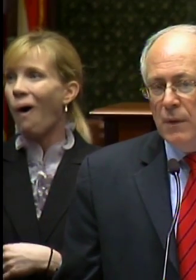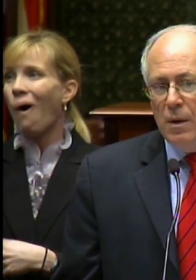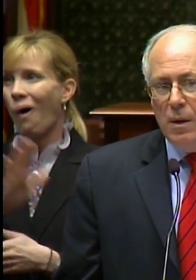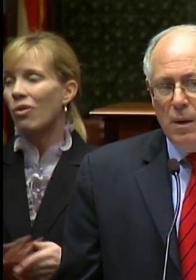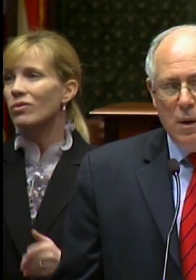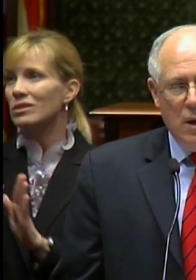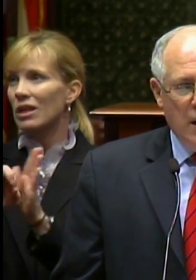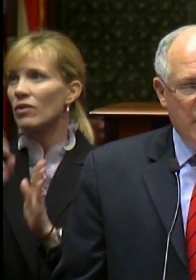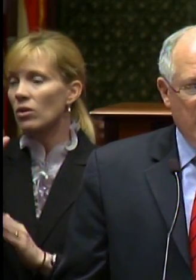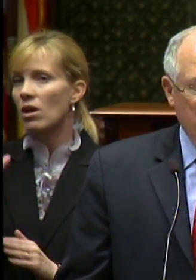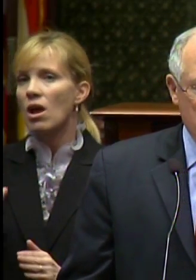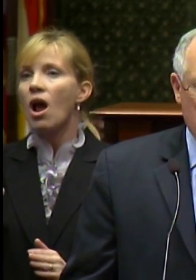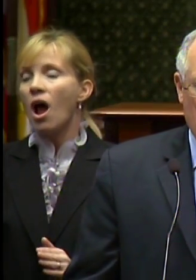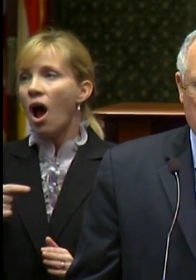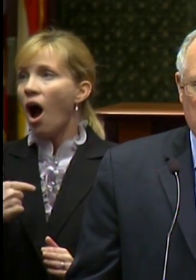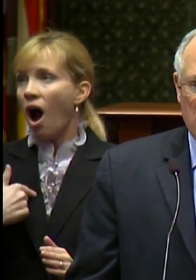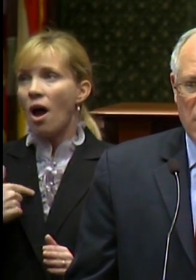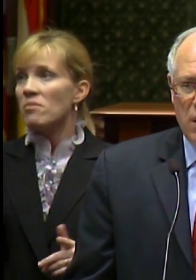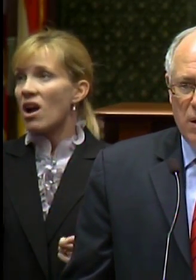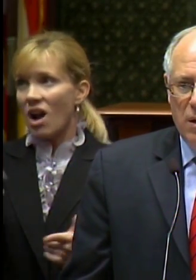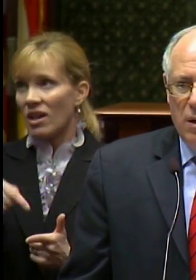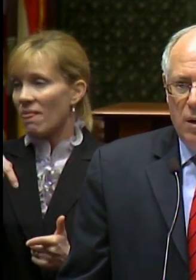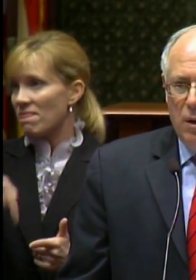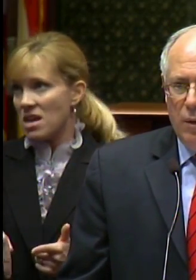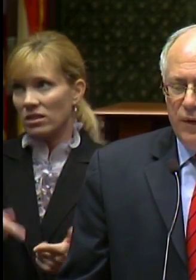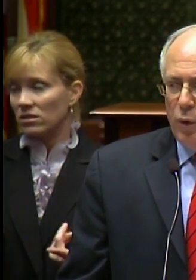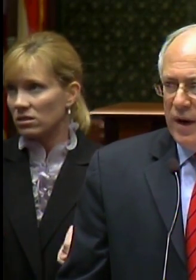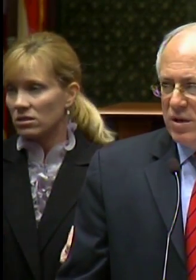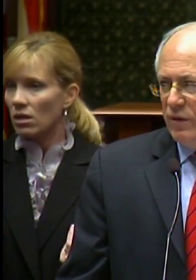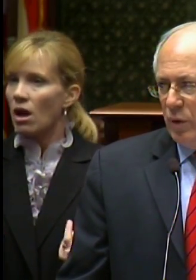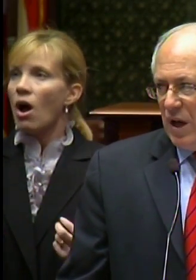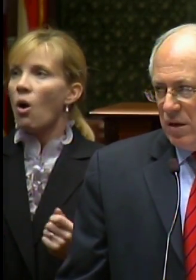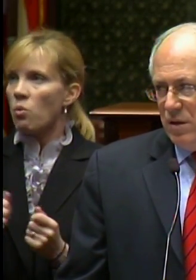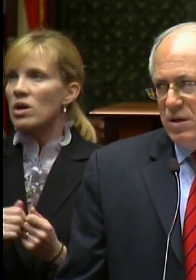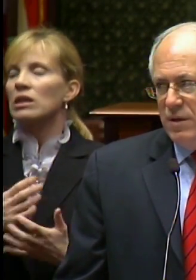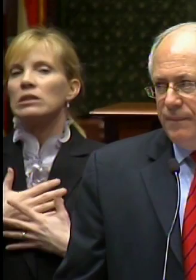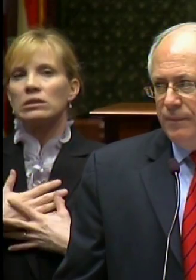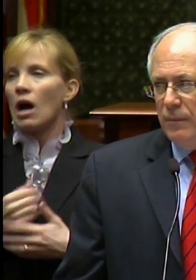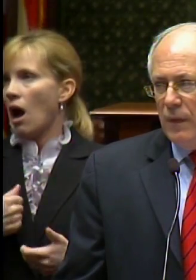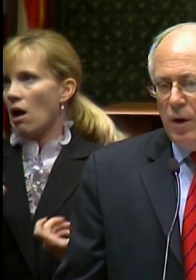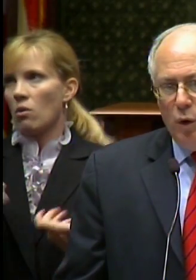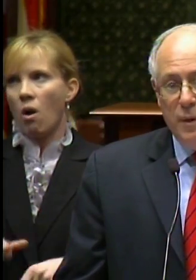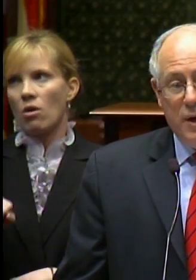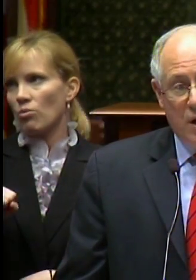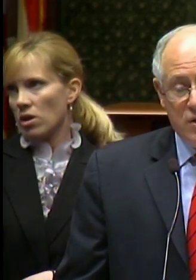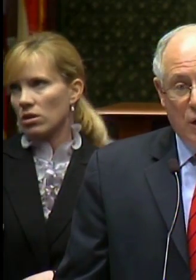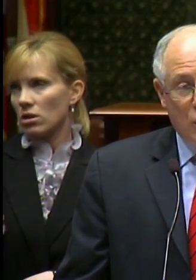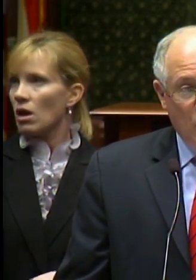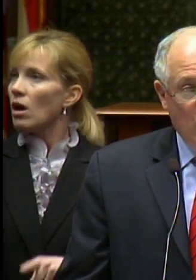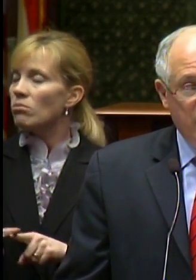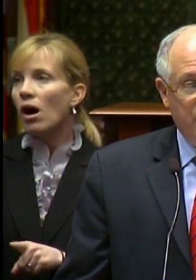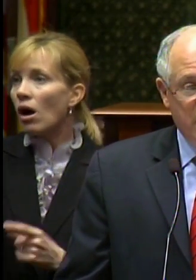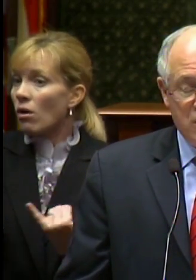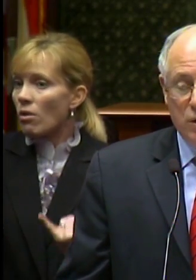I am making this cut with the greatest of reluctance, and only because our current fiscal